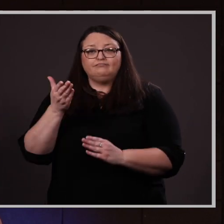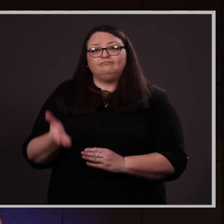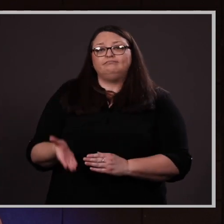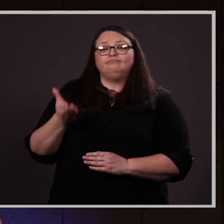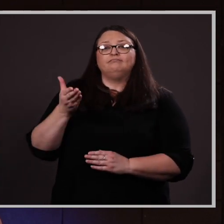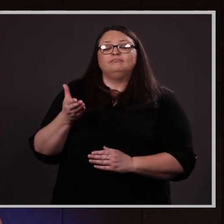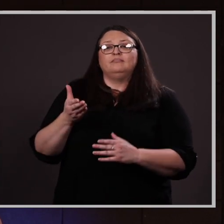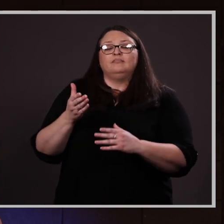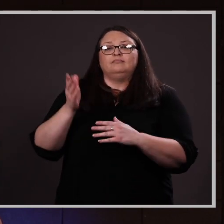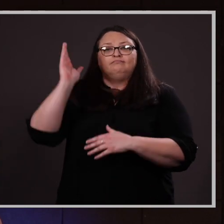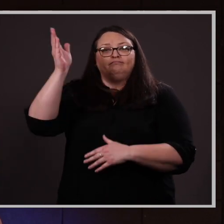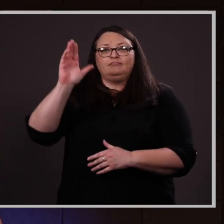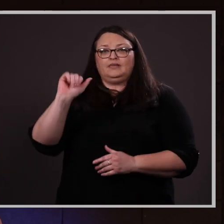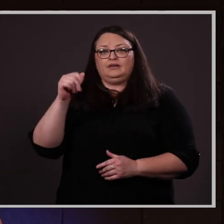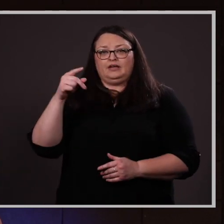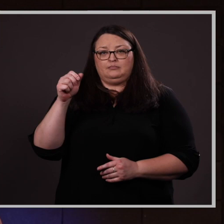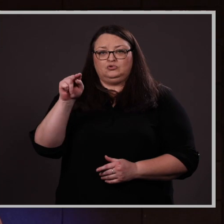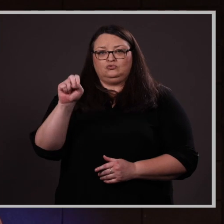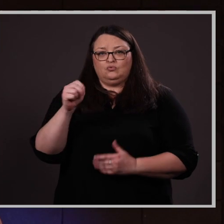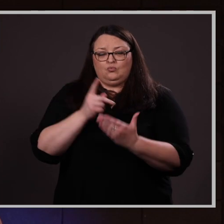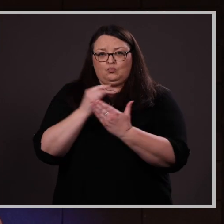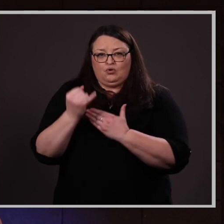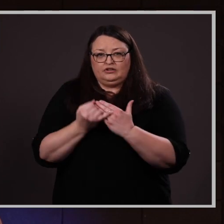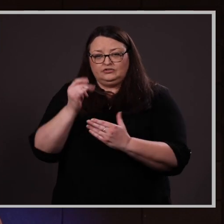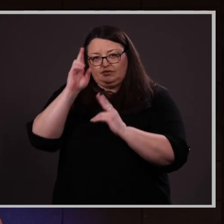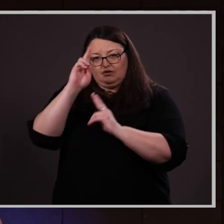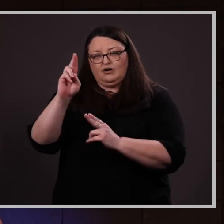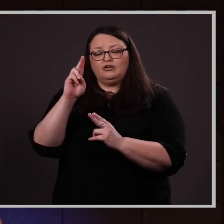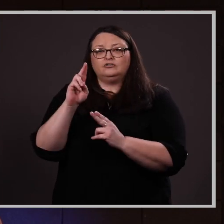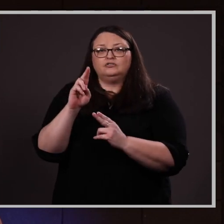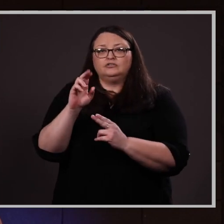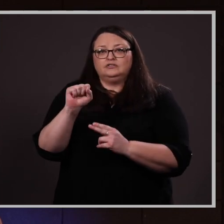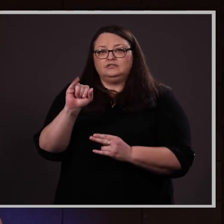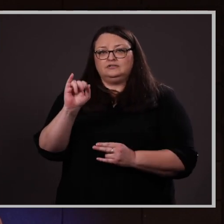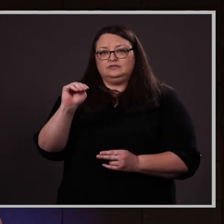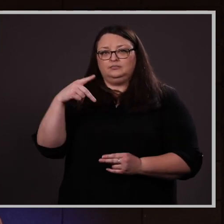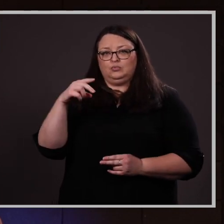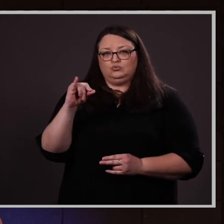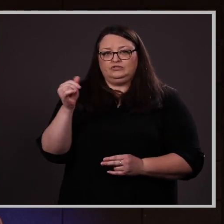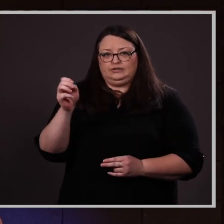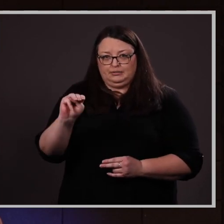Kolten presented a capstone project at the Honors Program Symposium – researching how